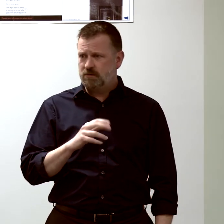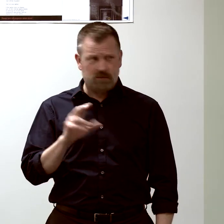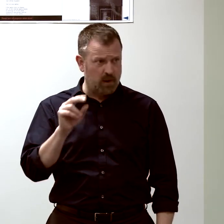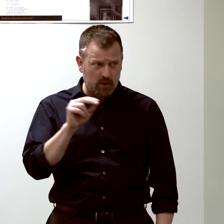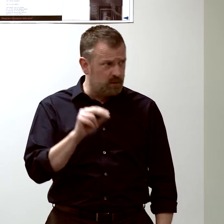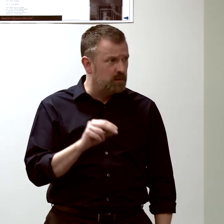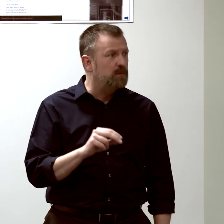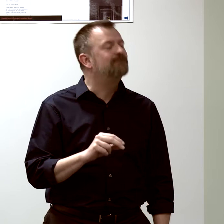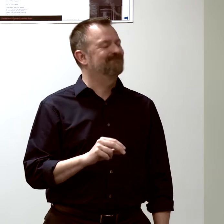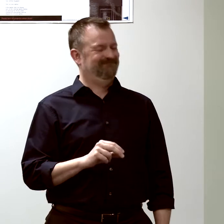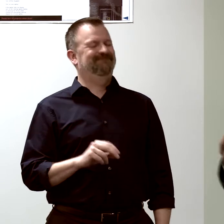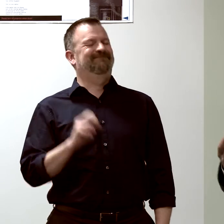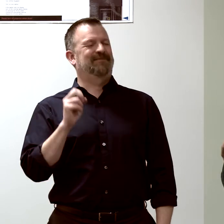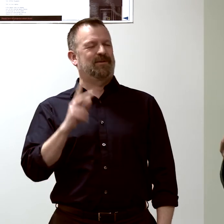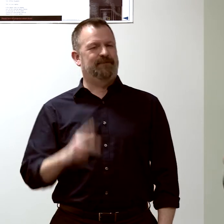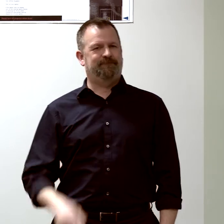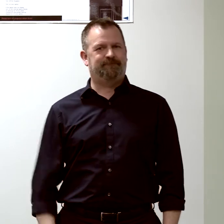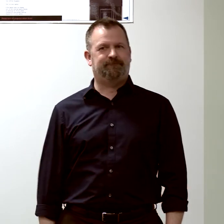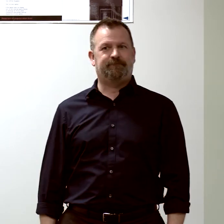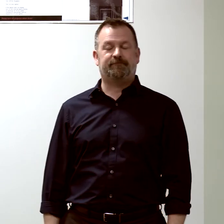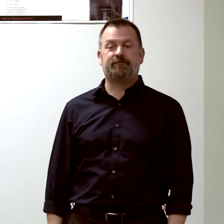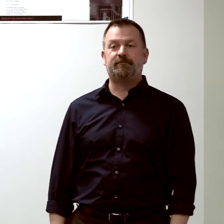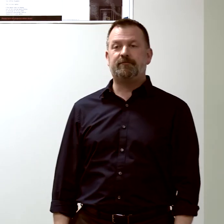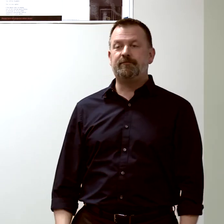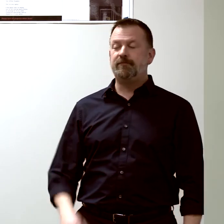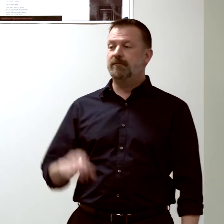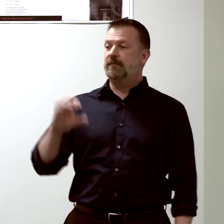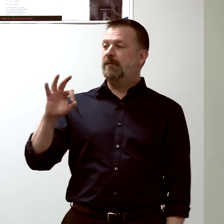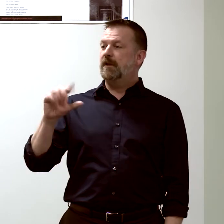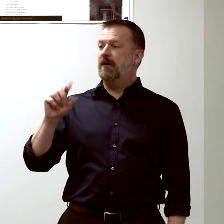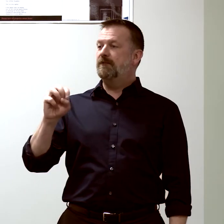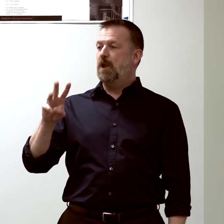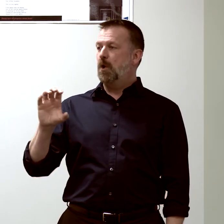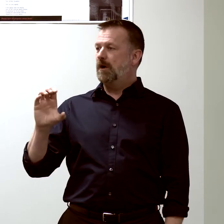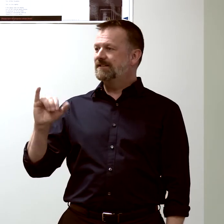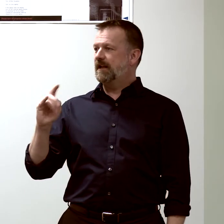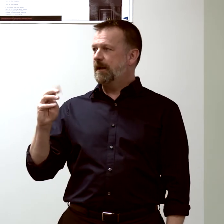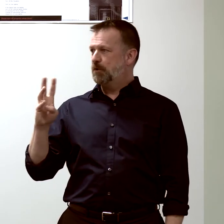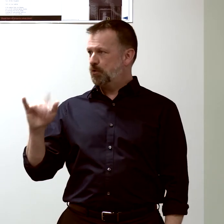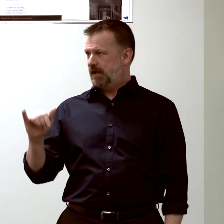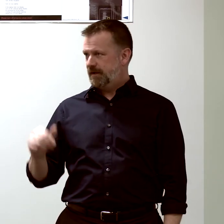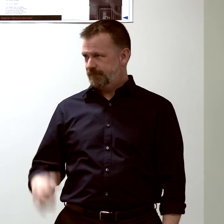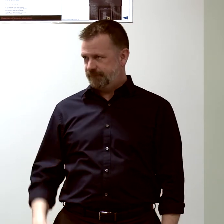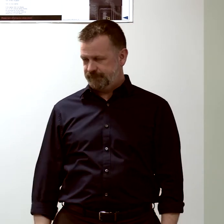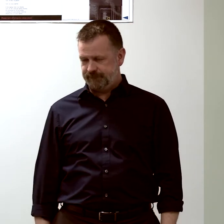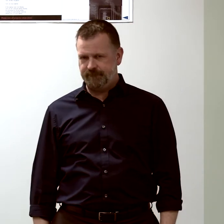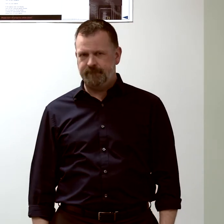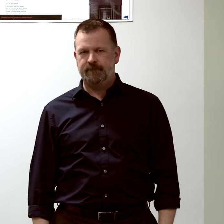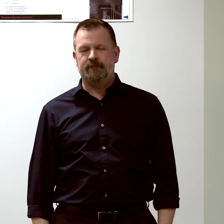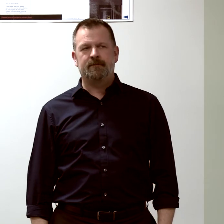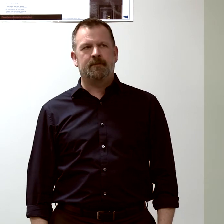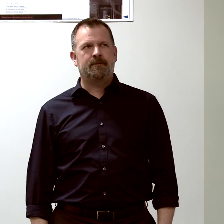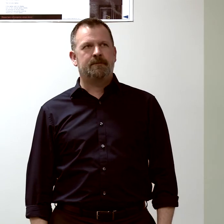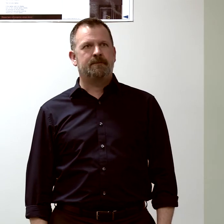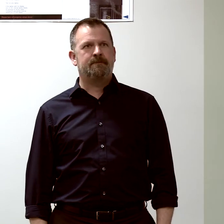No? OK. So flow cytometry is a way of figuring out